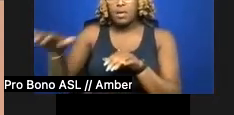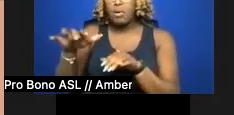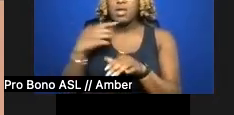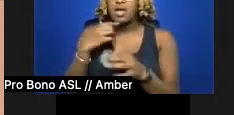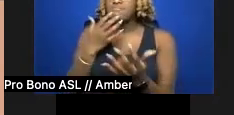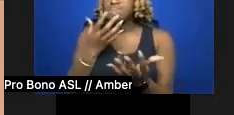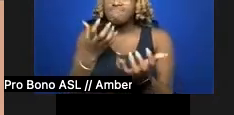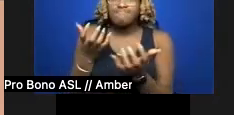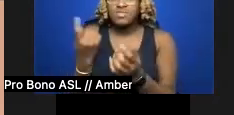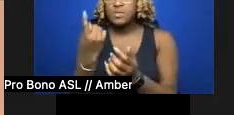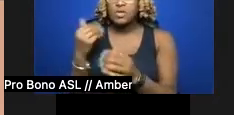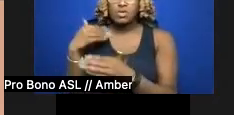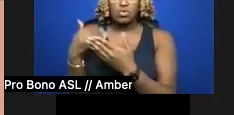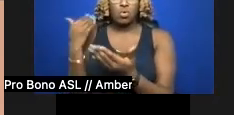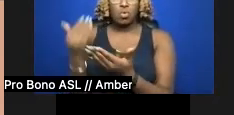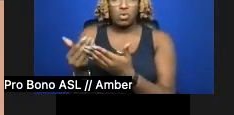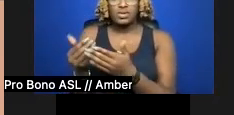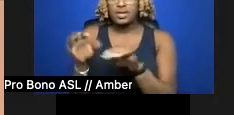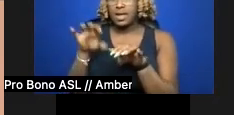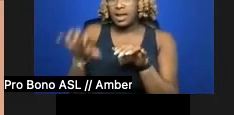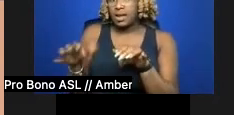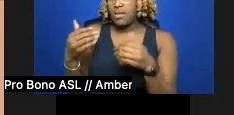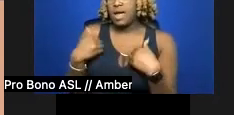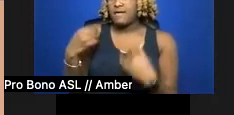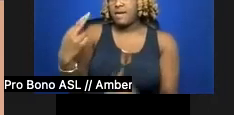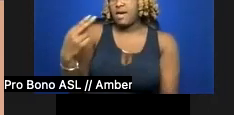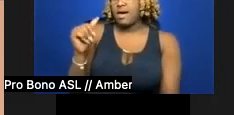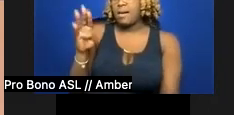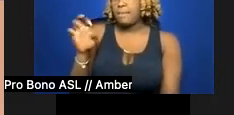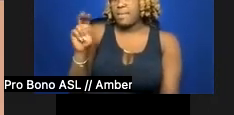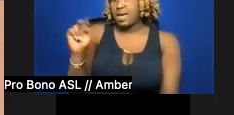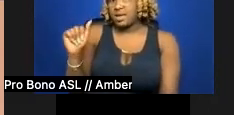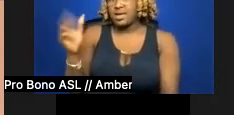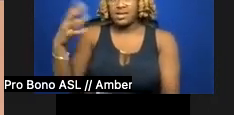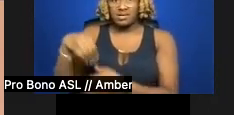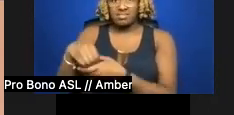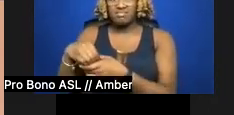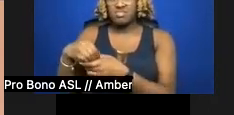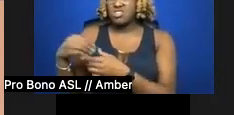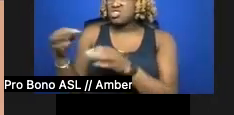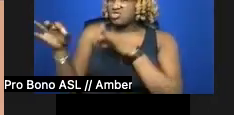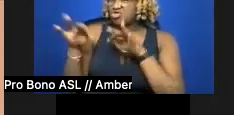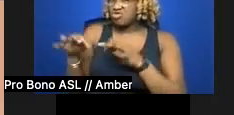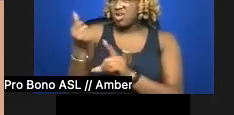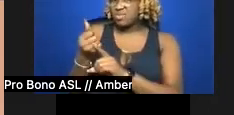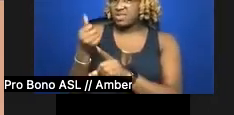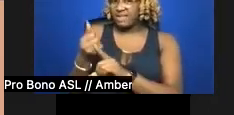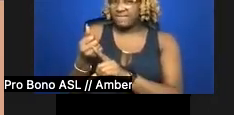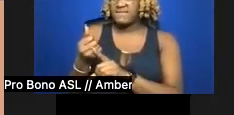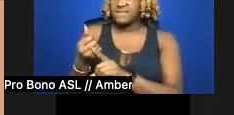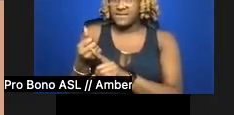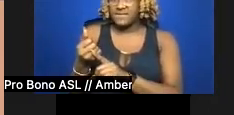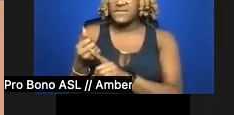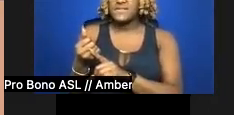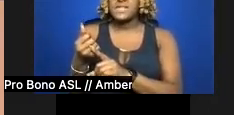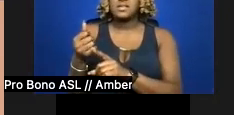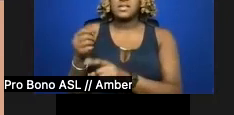Nearby was the Habana Inn, which once described itself as the southwest's largest gay resort.